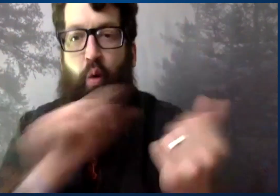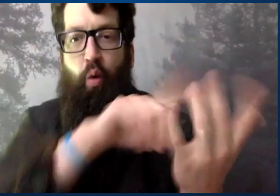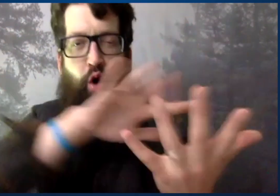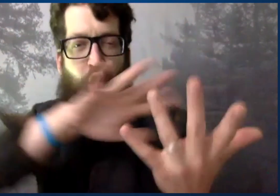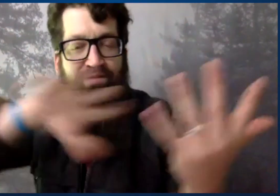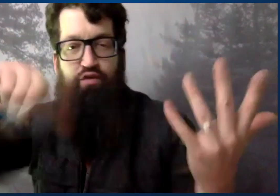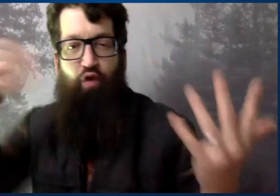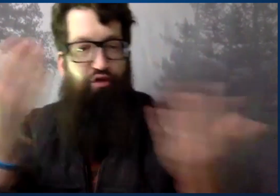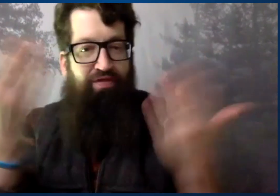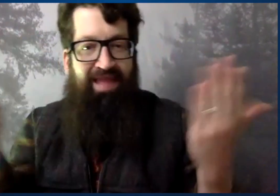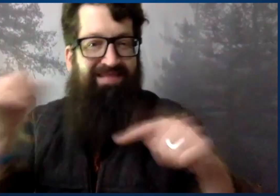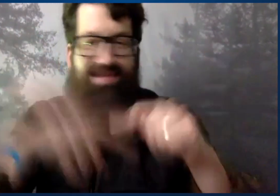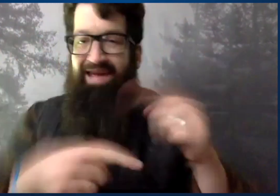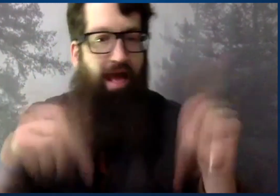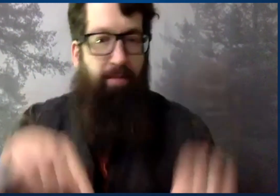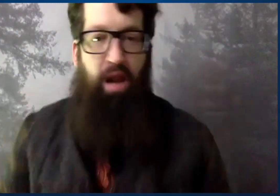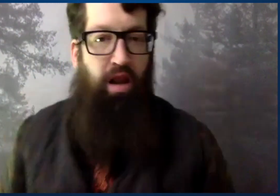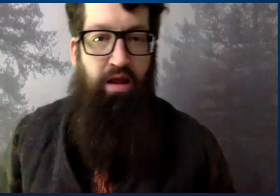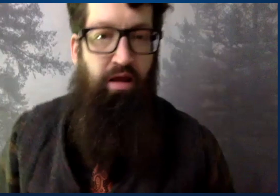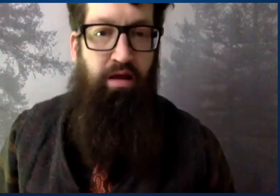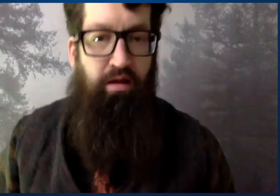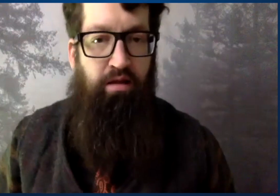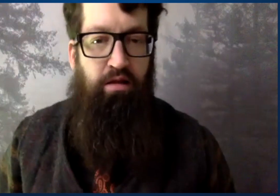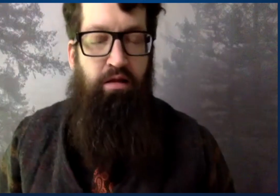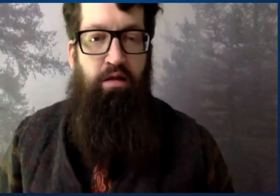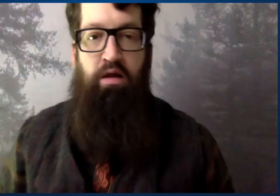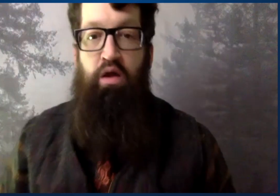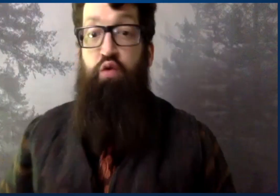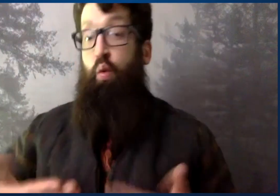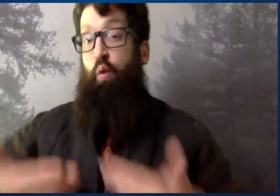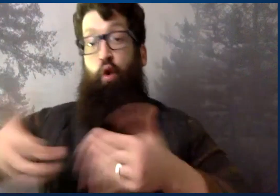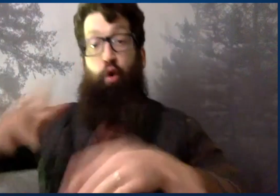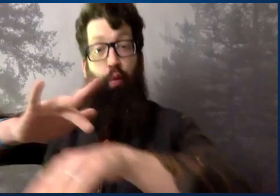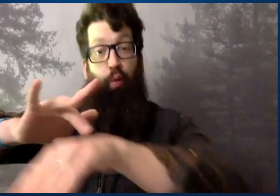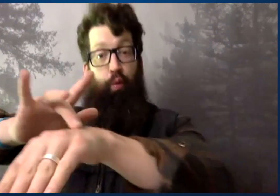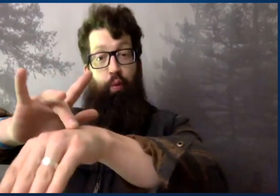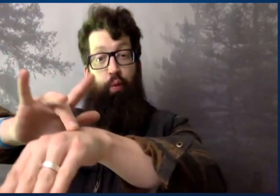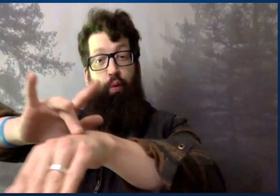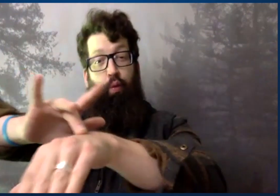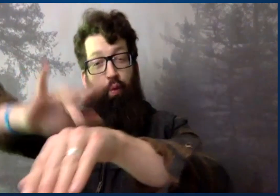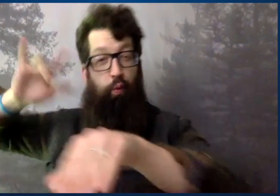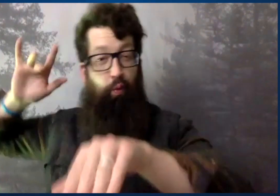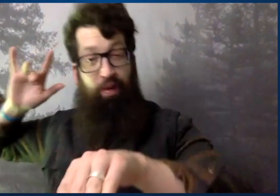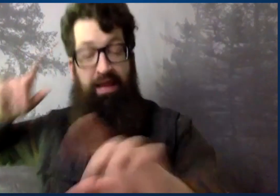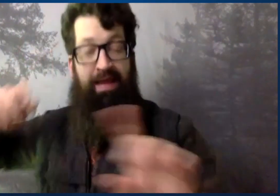like if language doesn't exist or culture diversity doesn't won't run.